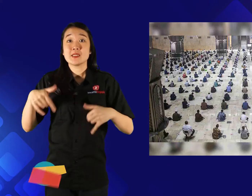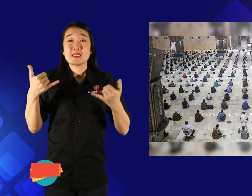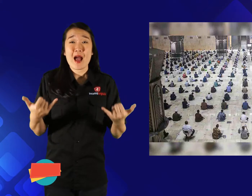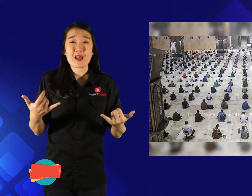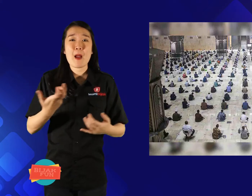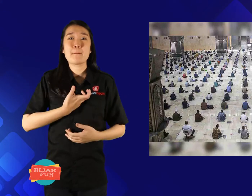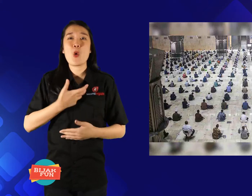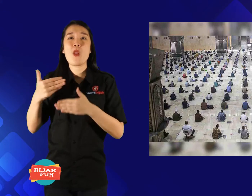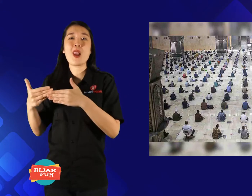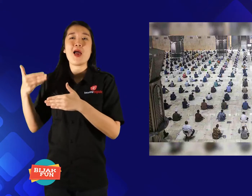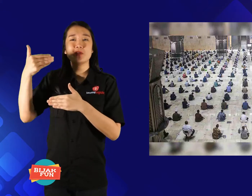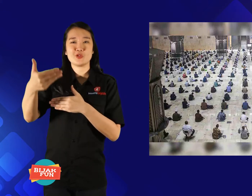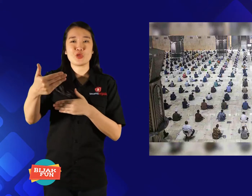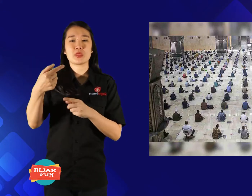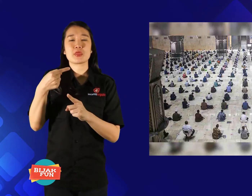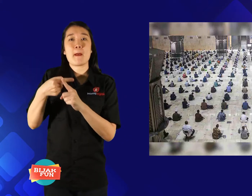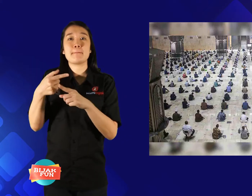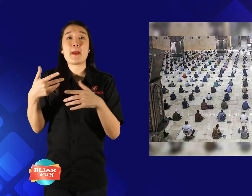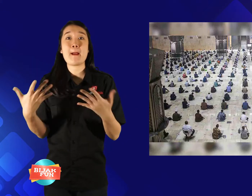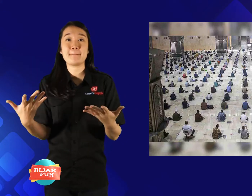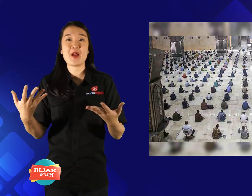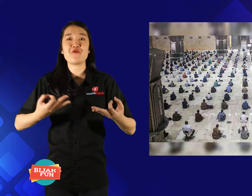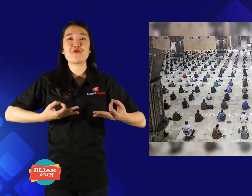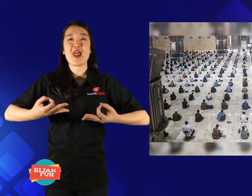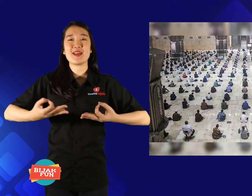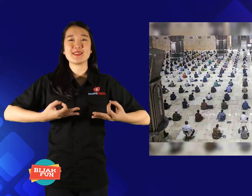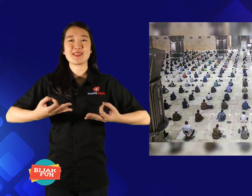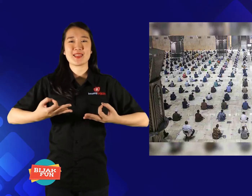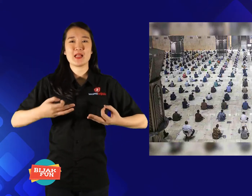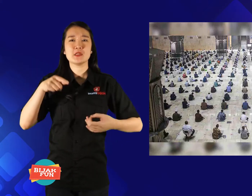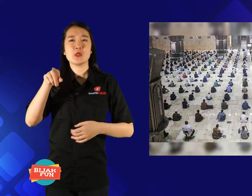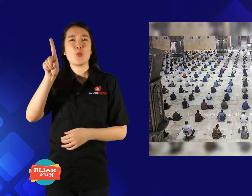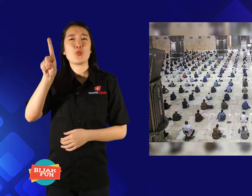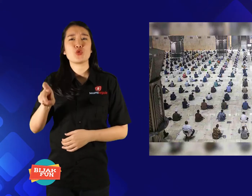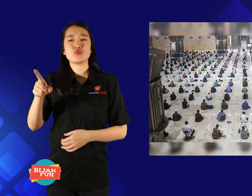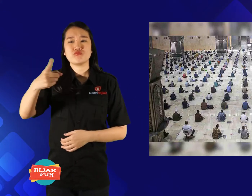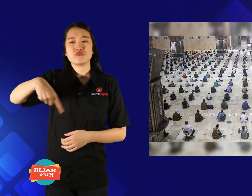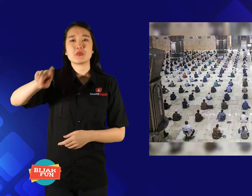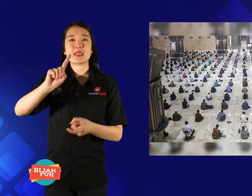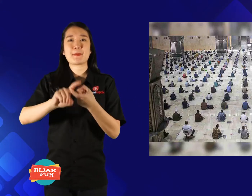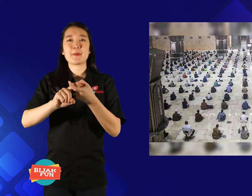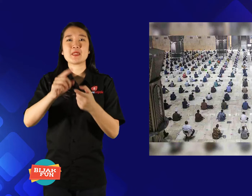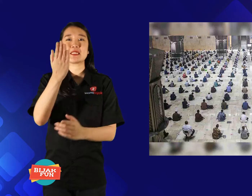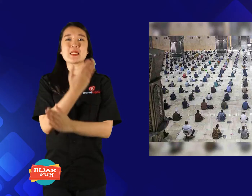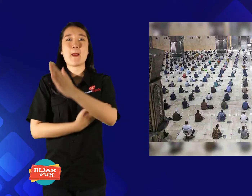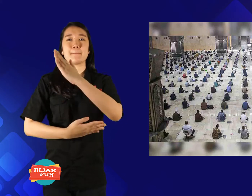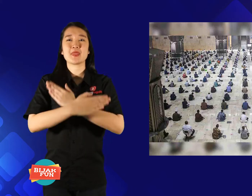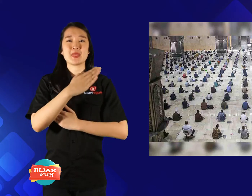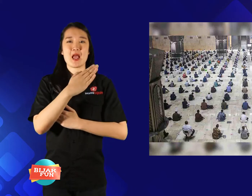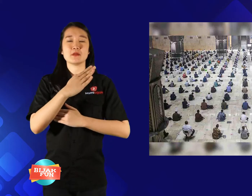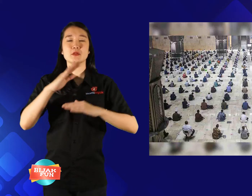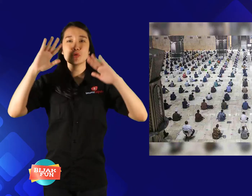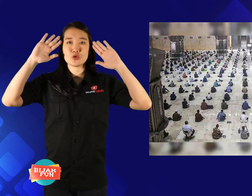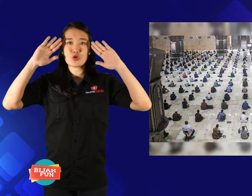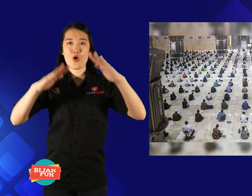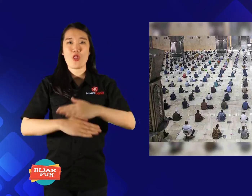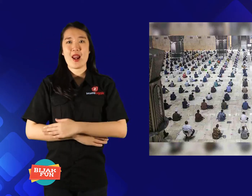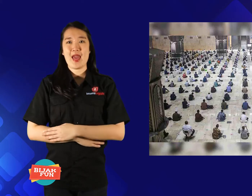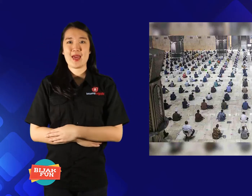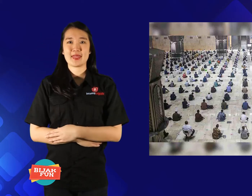Now we want to continue adding facilities. for the needs of disabilities.